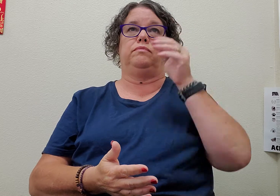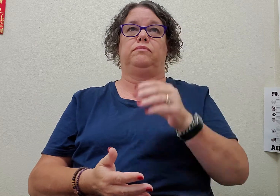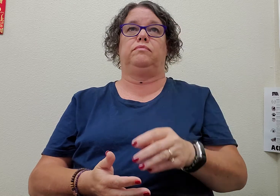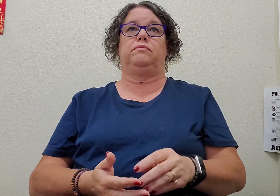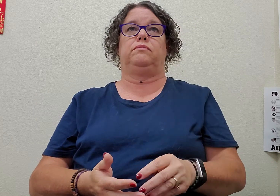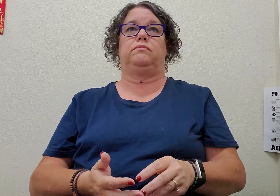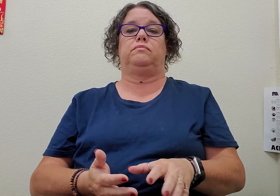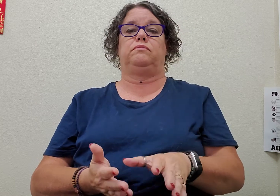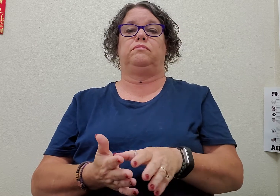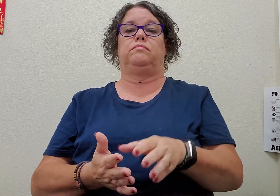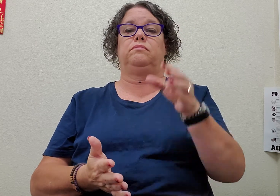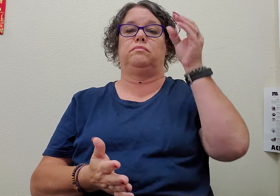learner/student